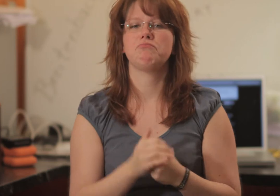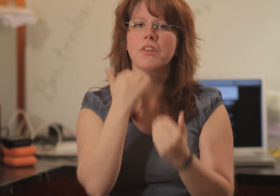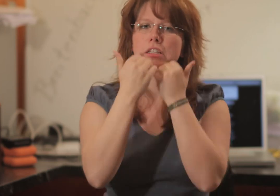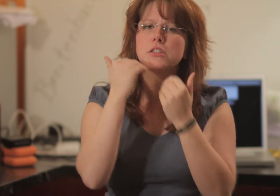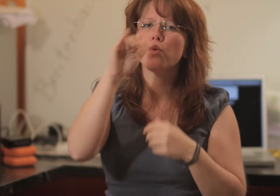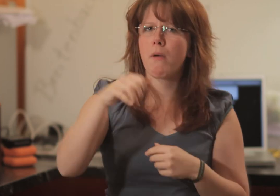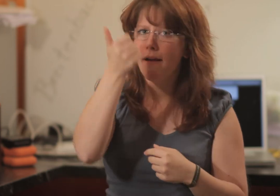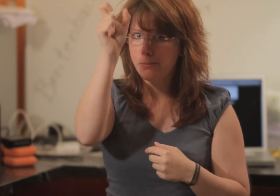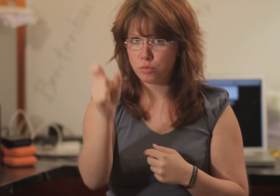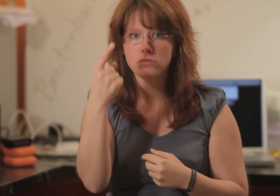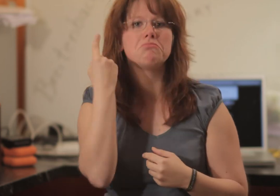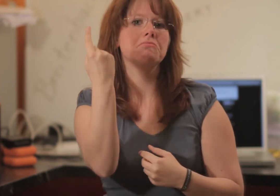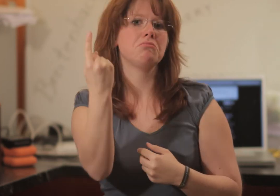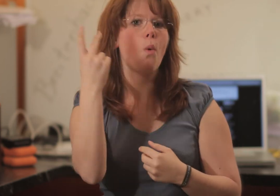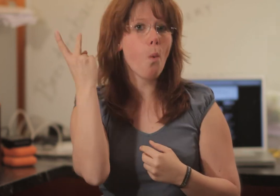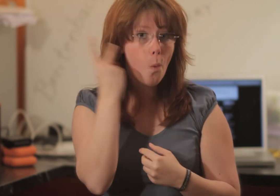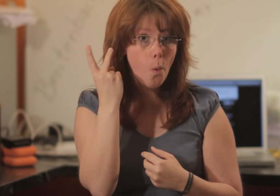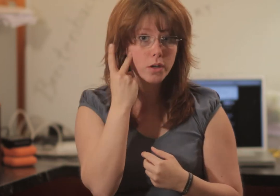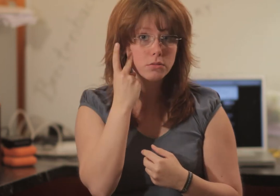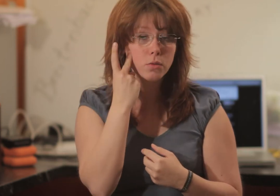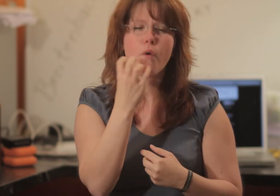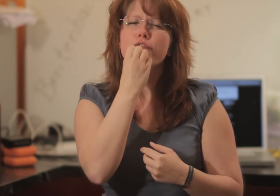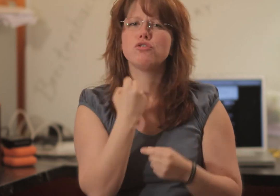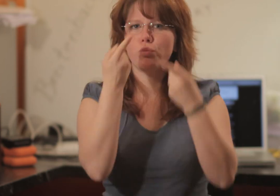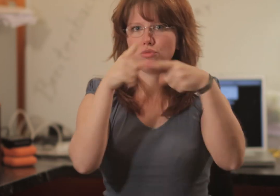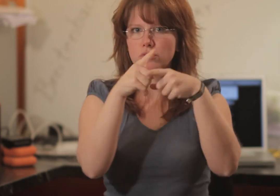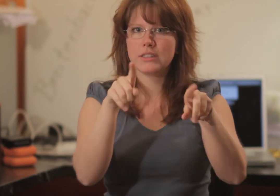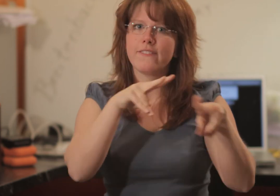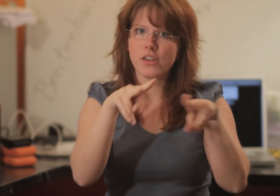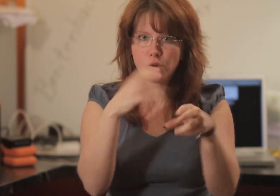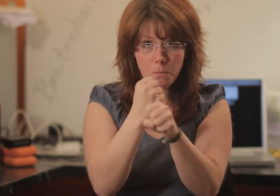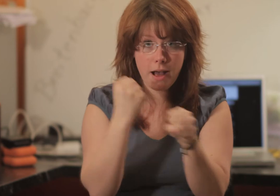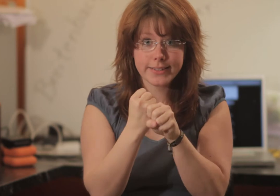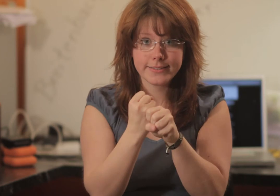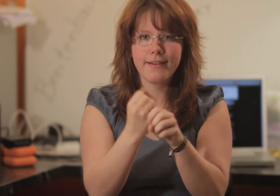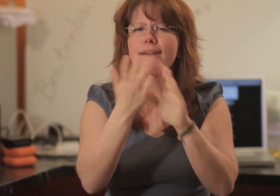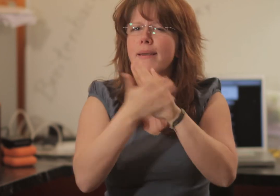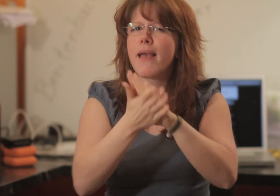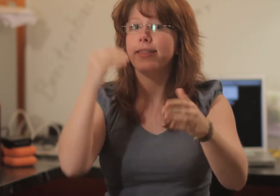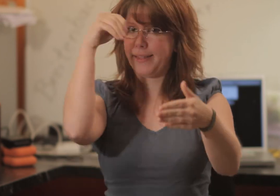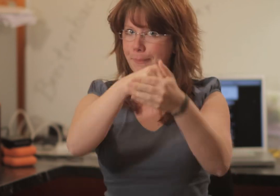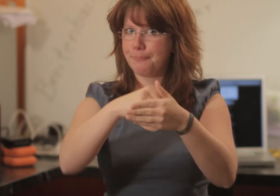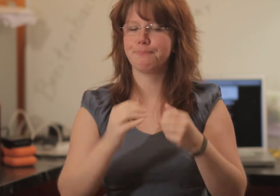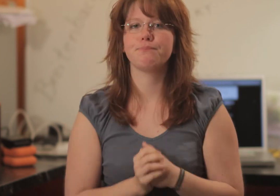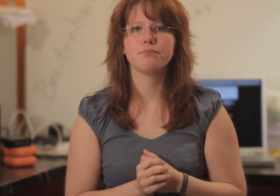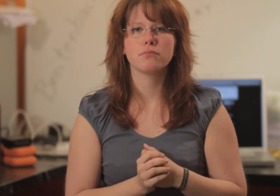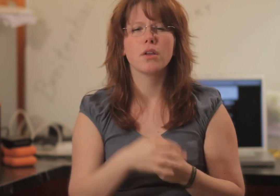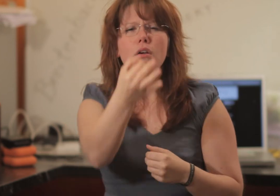hey told me about a hearing Filmmaker who was planning to shoot a music video. With German Sign Language an integral part.